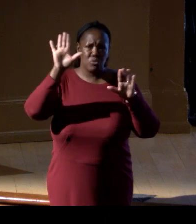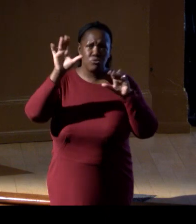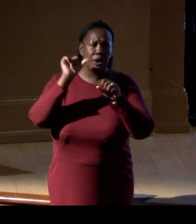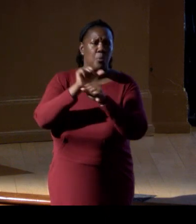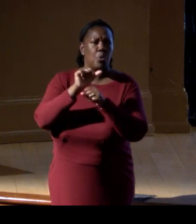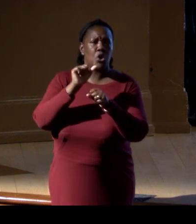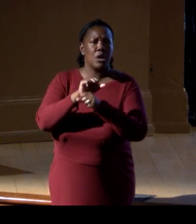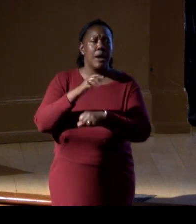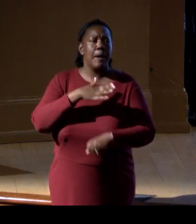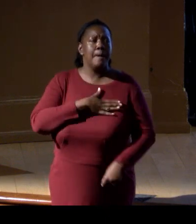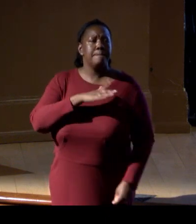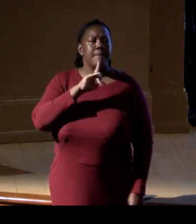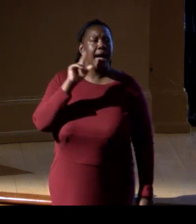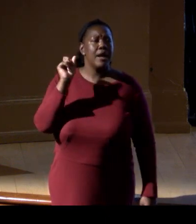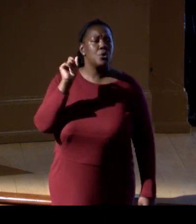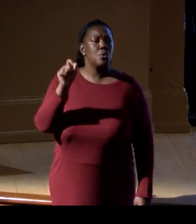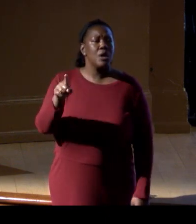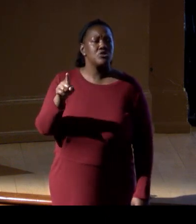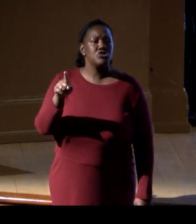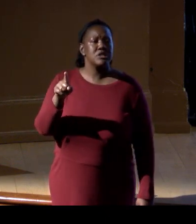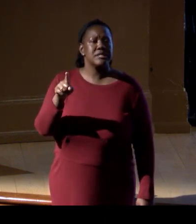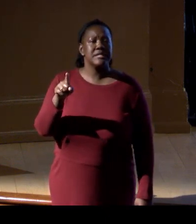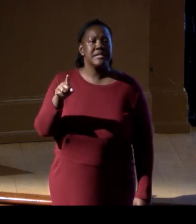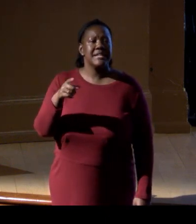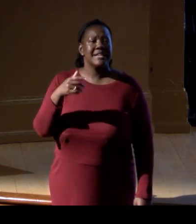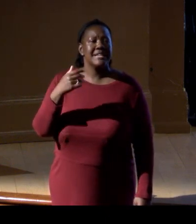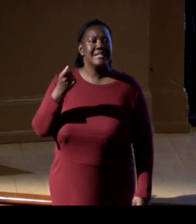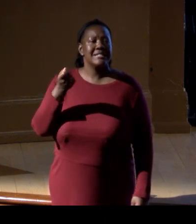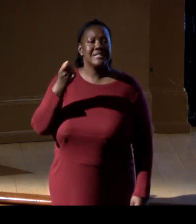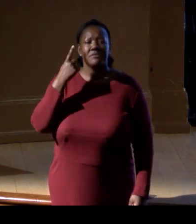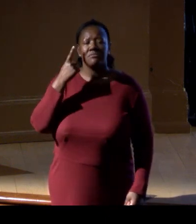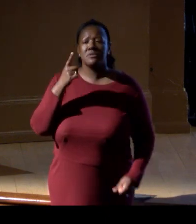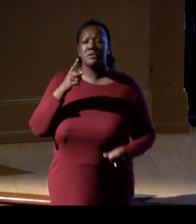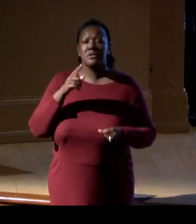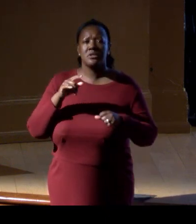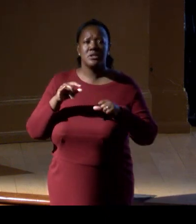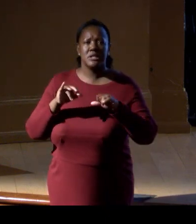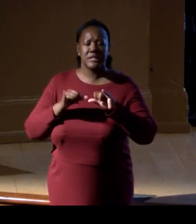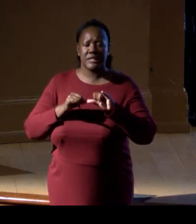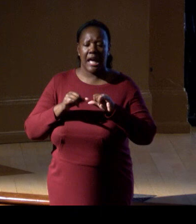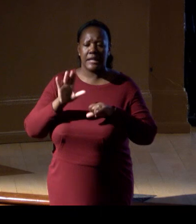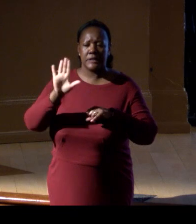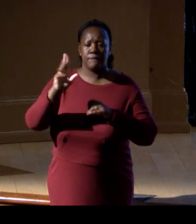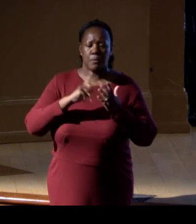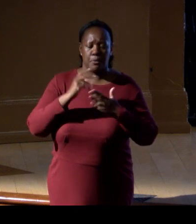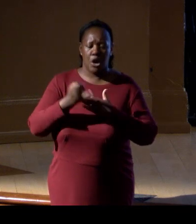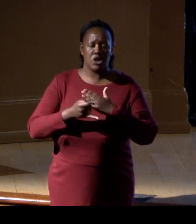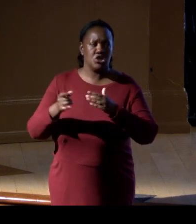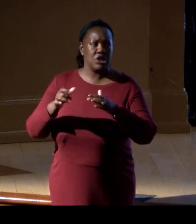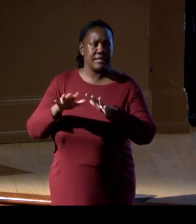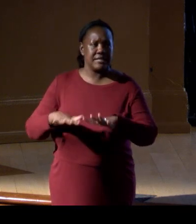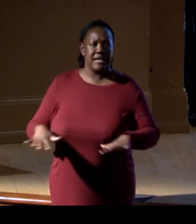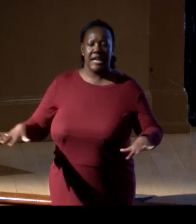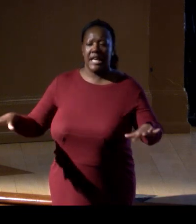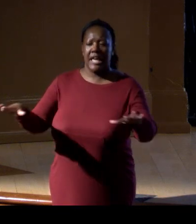My question is that you are, I don't know the size of the protected area you are trying to protect,